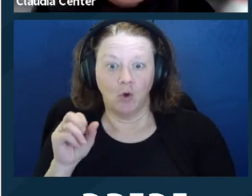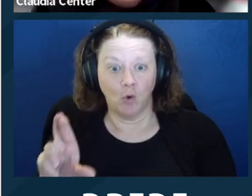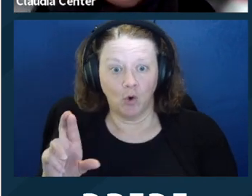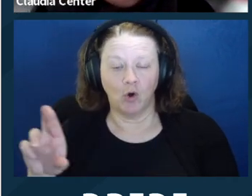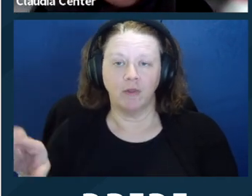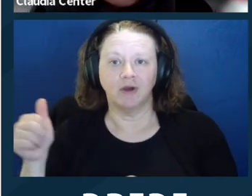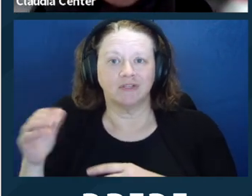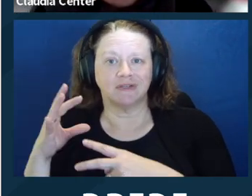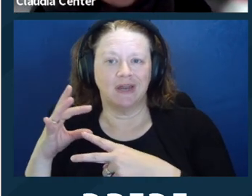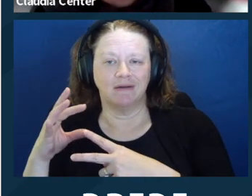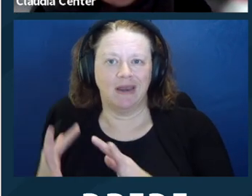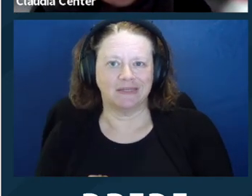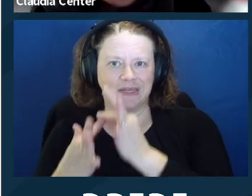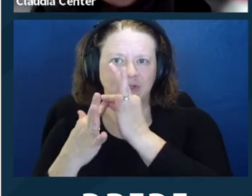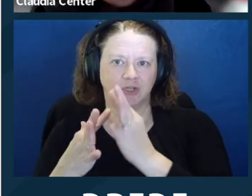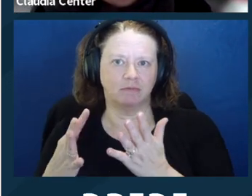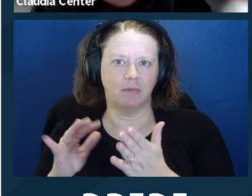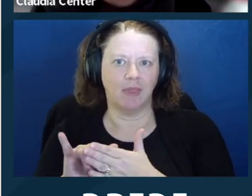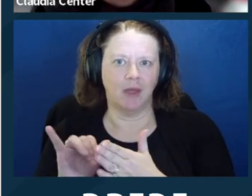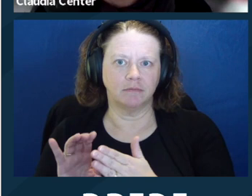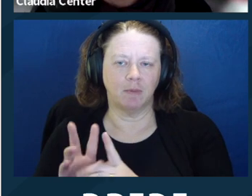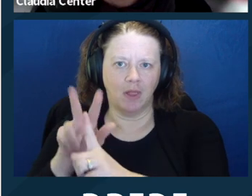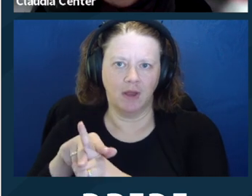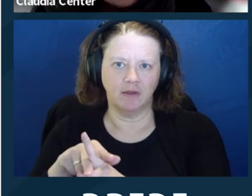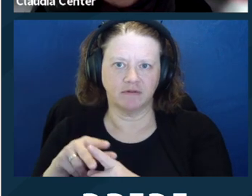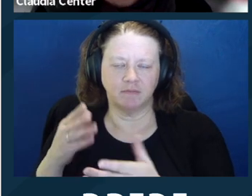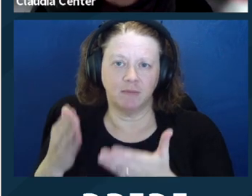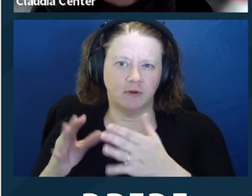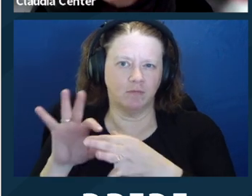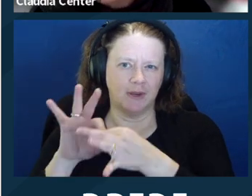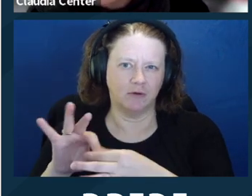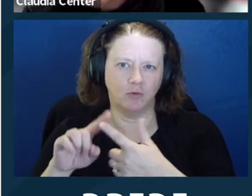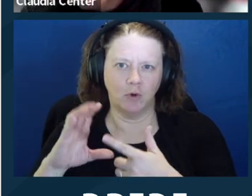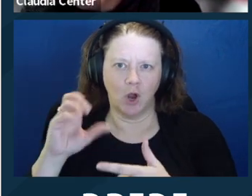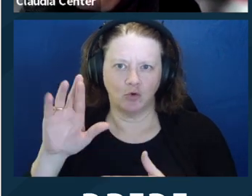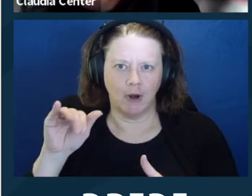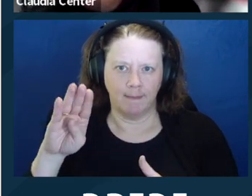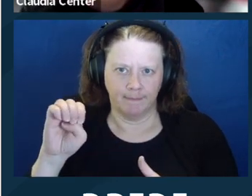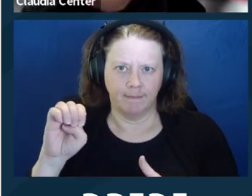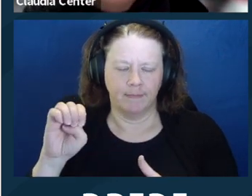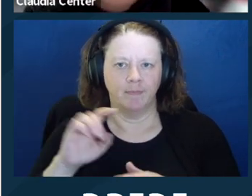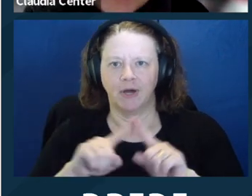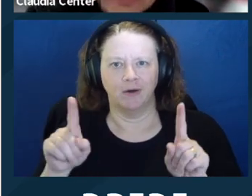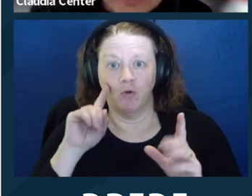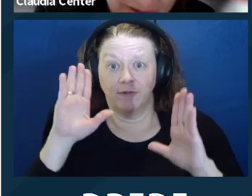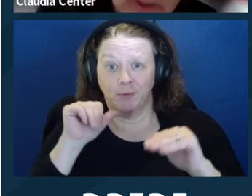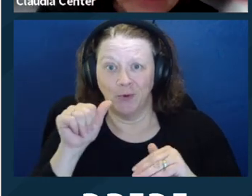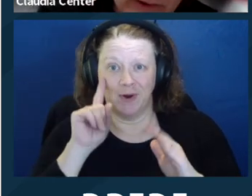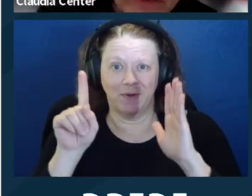any of us. Next slide. So what is does that via business and profession